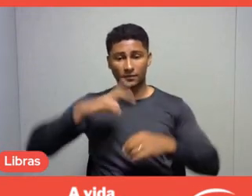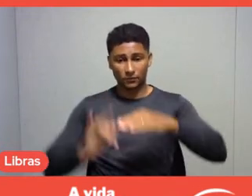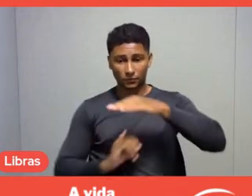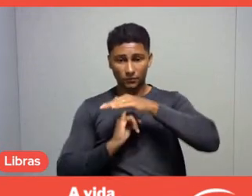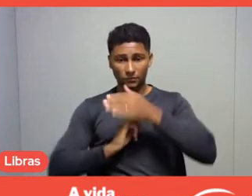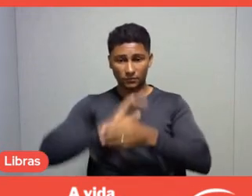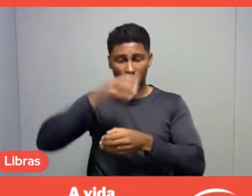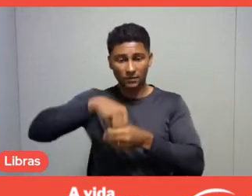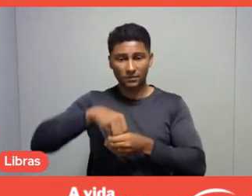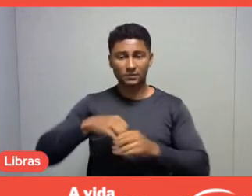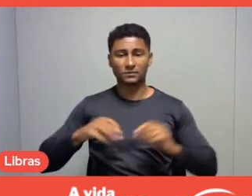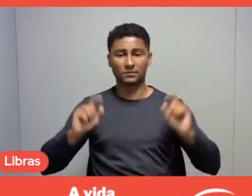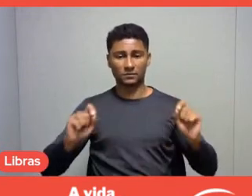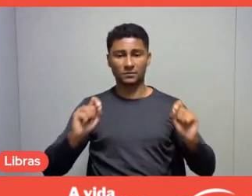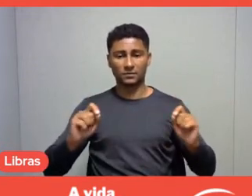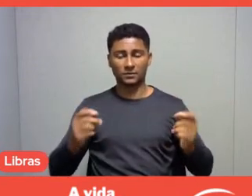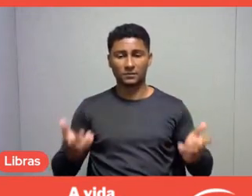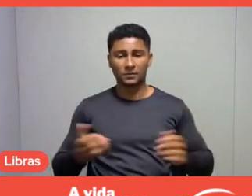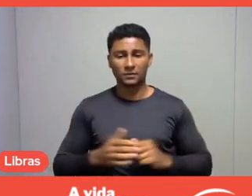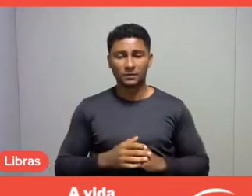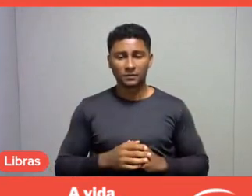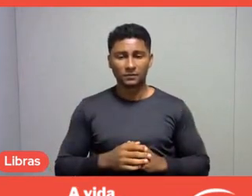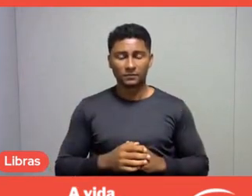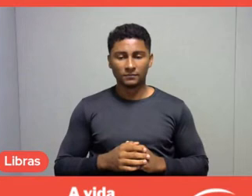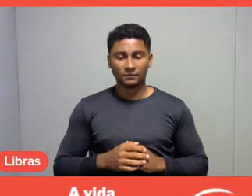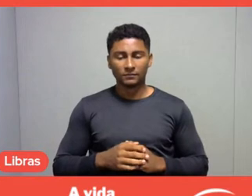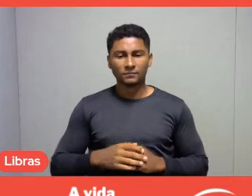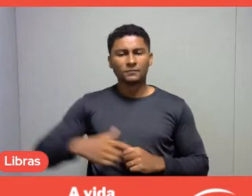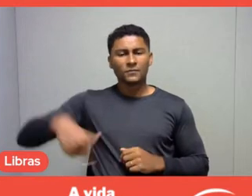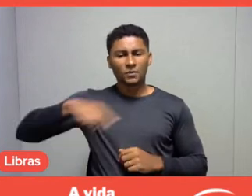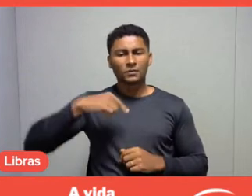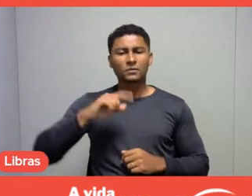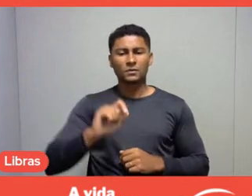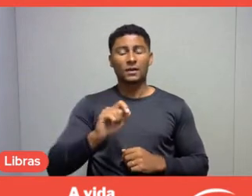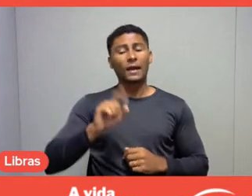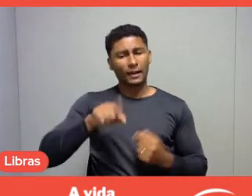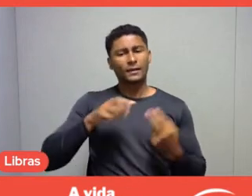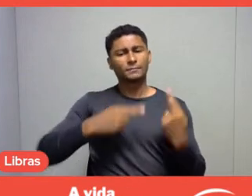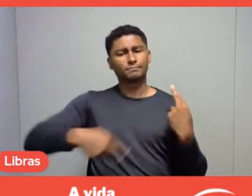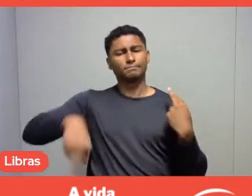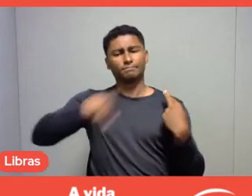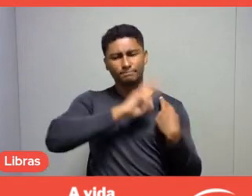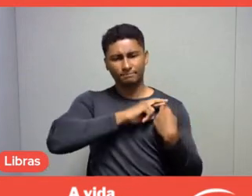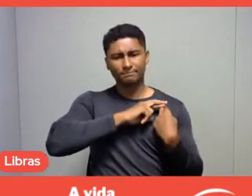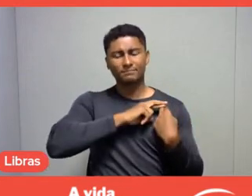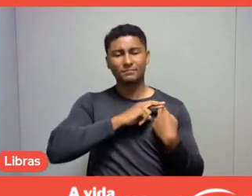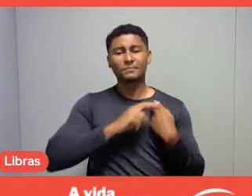how responsible we are for trying to give meaning